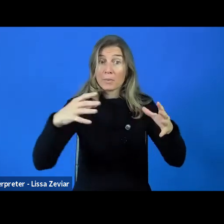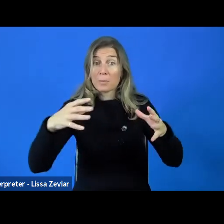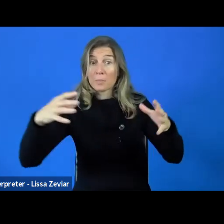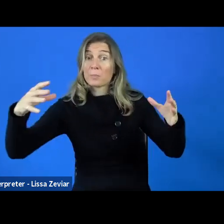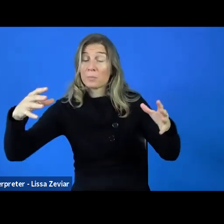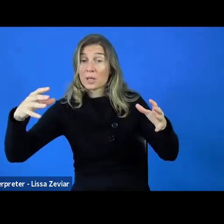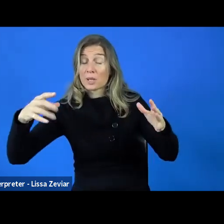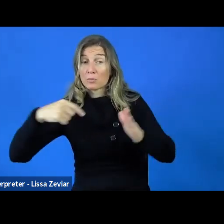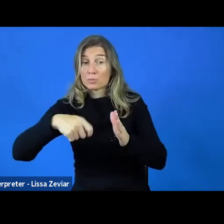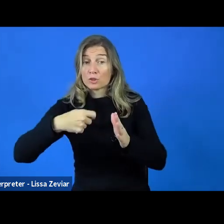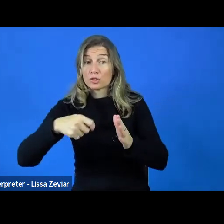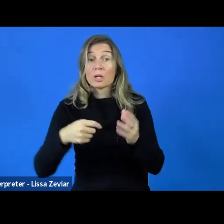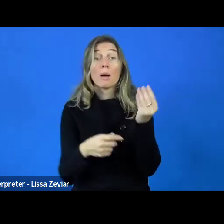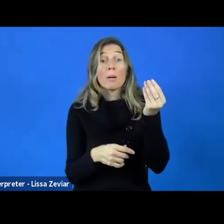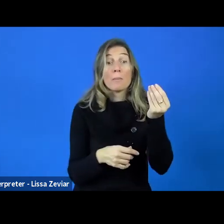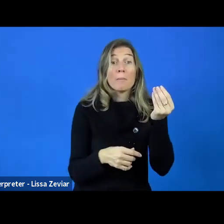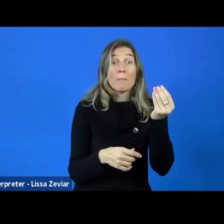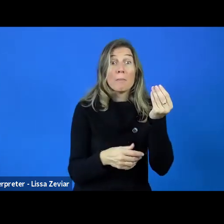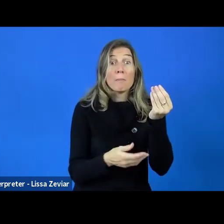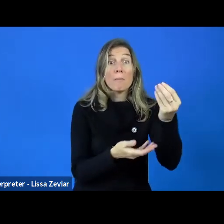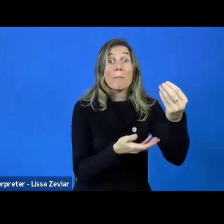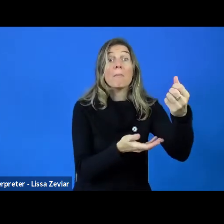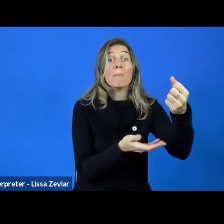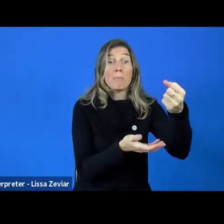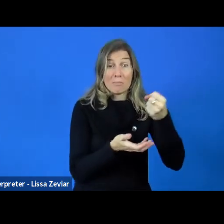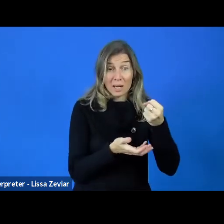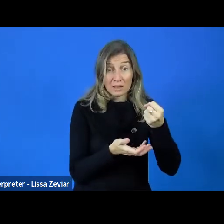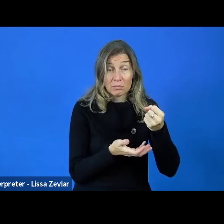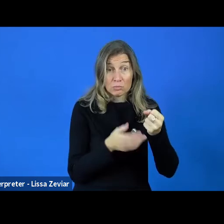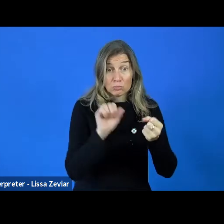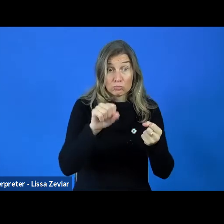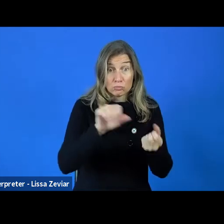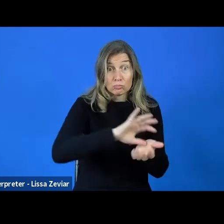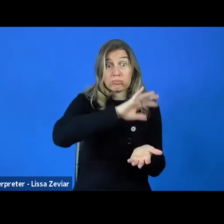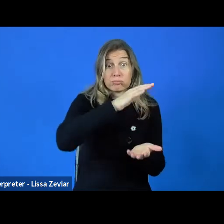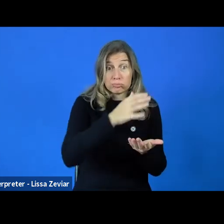The money is huge but you have to work hard. They won't give it to you for nothing.